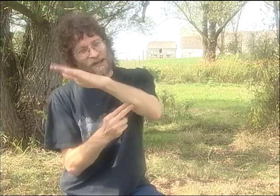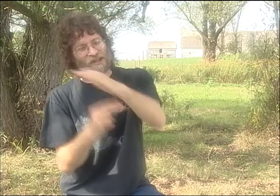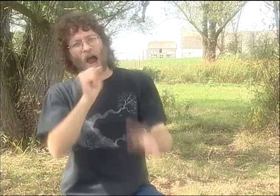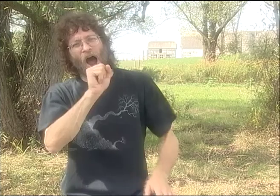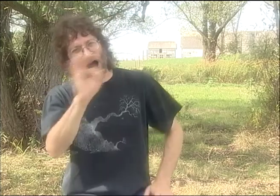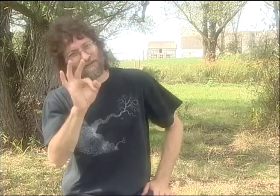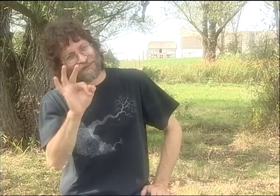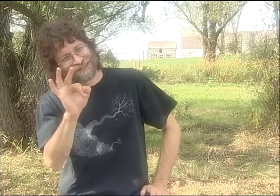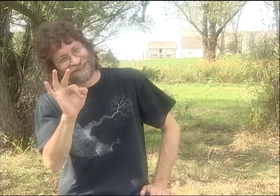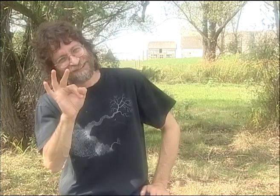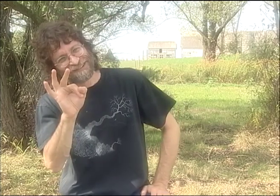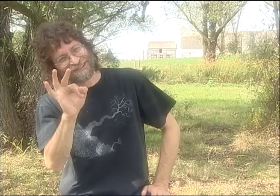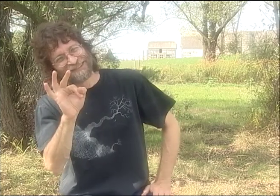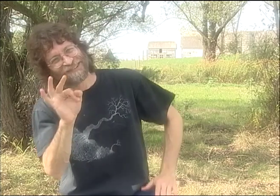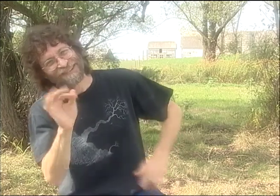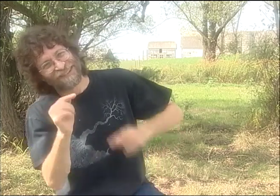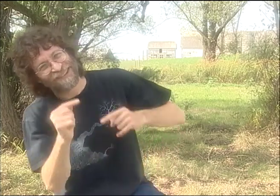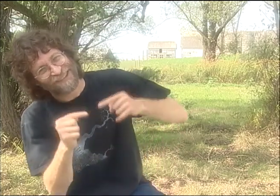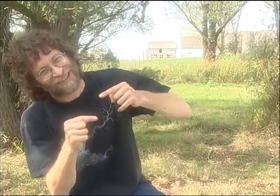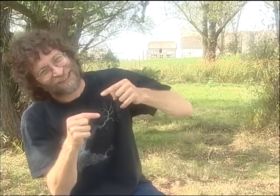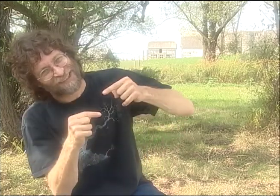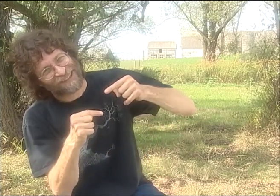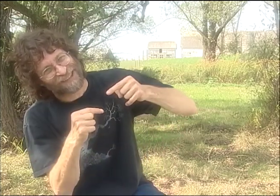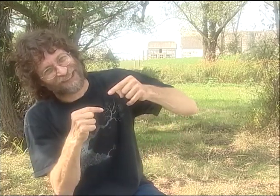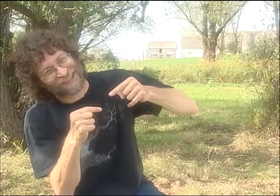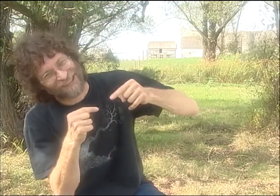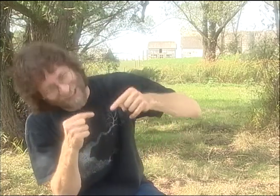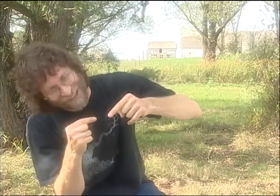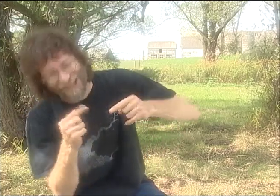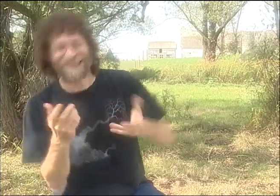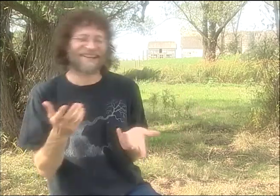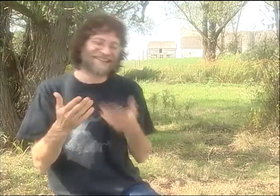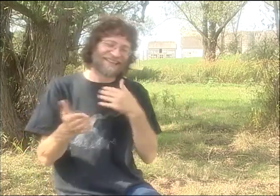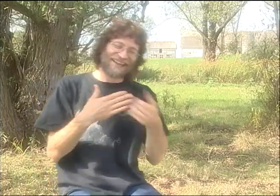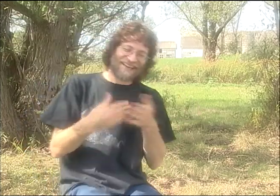AND I CAN'T REMEMBER WHO ACTUALLY CAME UP WITH THOSE ACTUAL WORDS, BUT HE WANTED SOMETHING LIKE THAT,